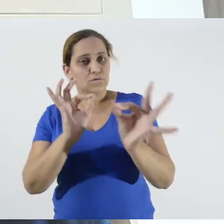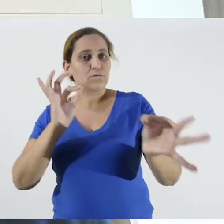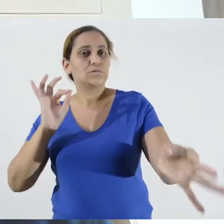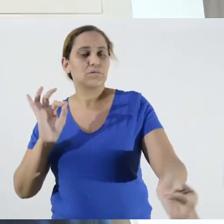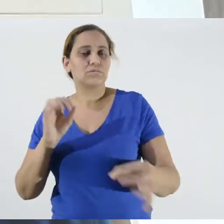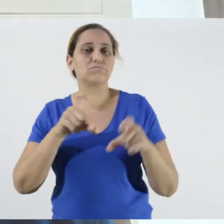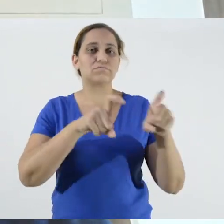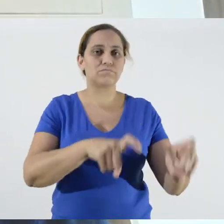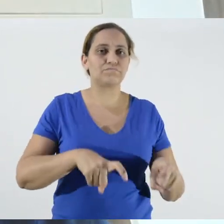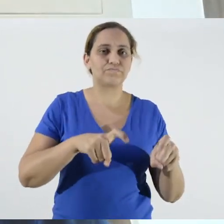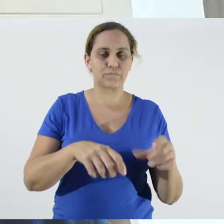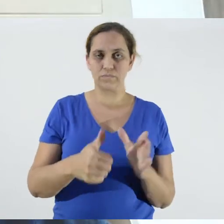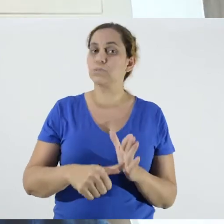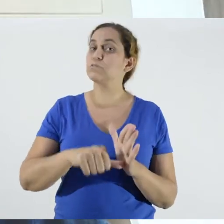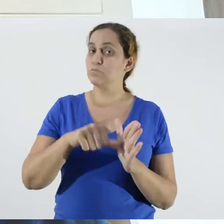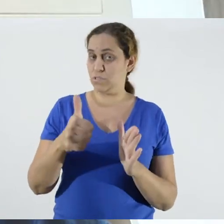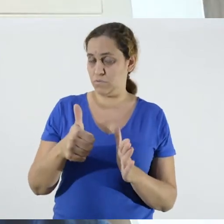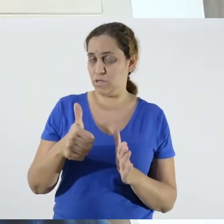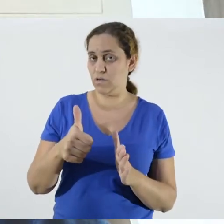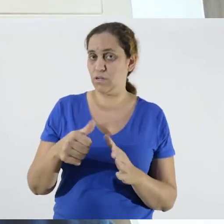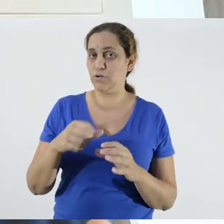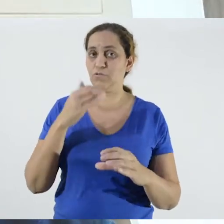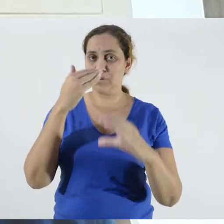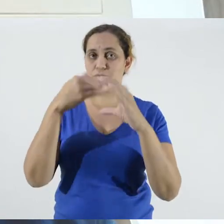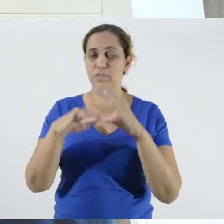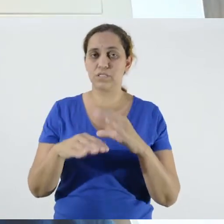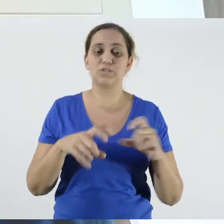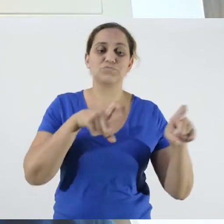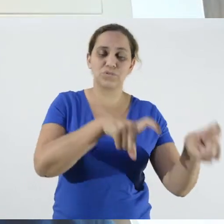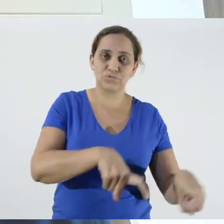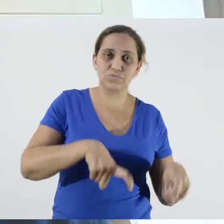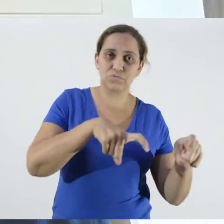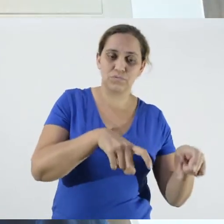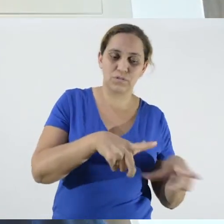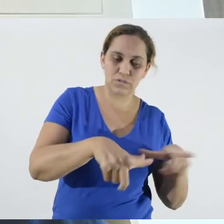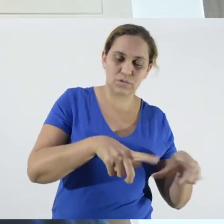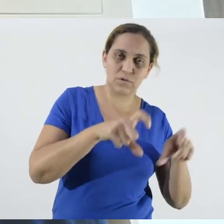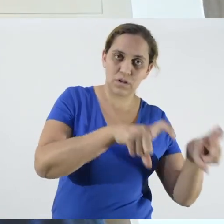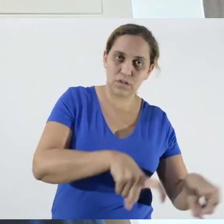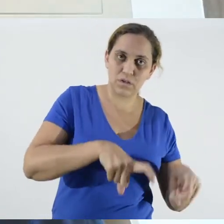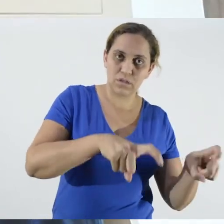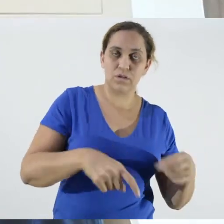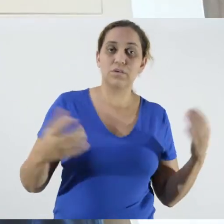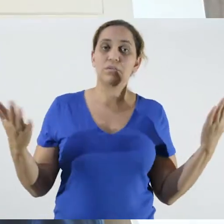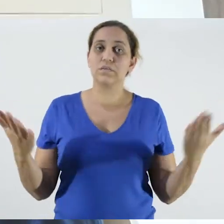First it was a message for the producers, and now we’ll check one